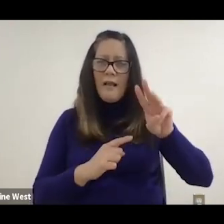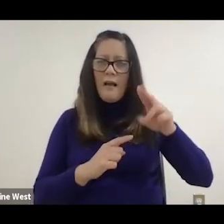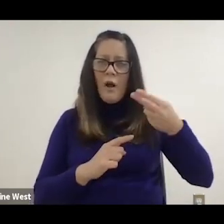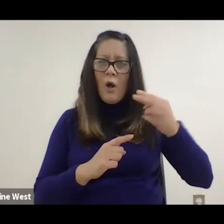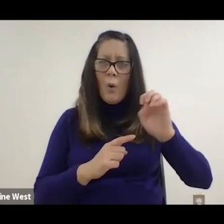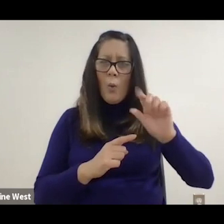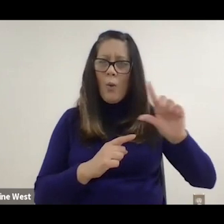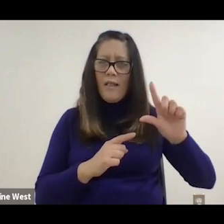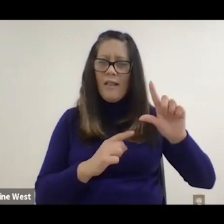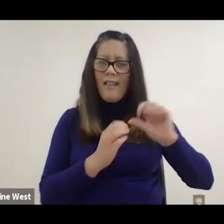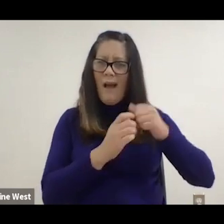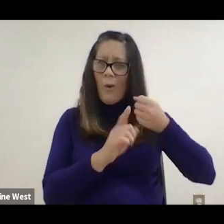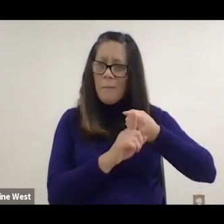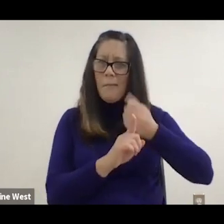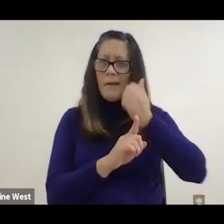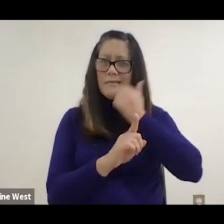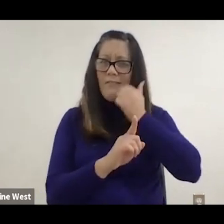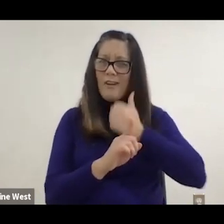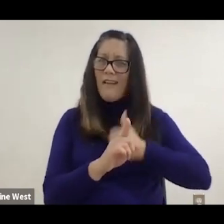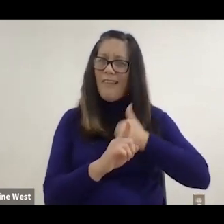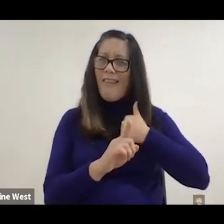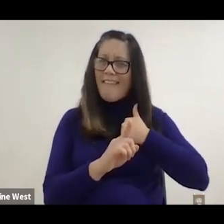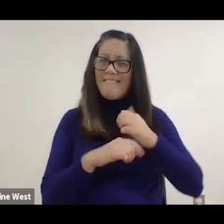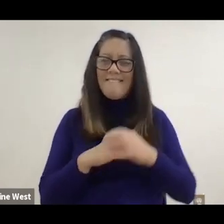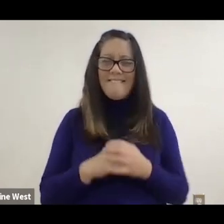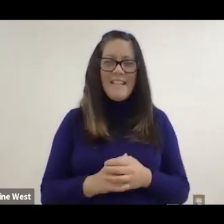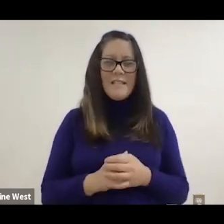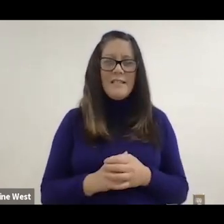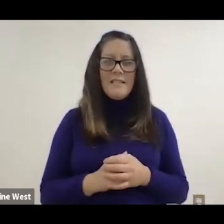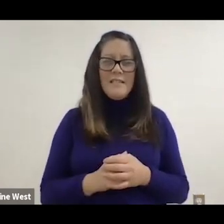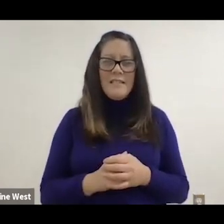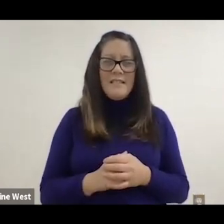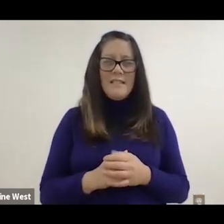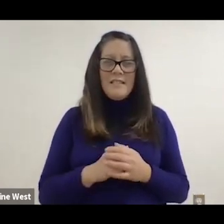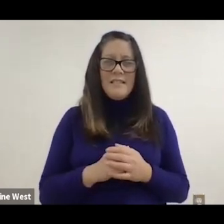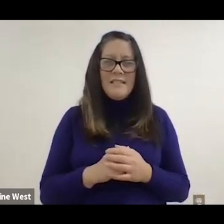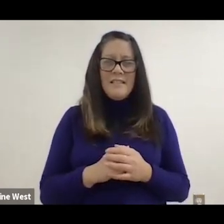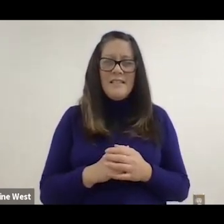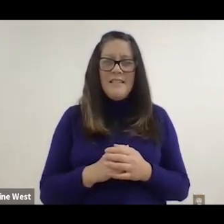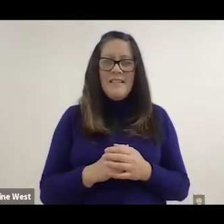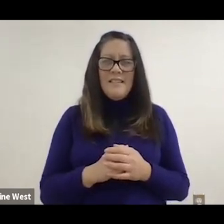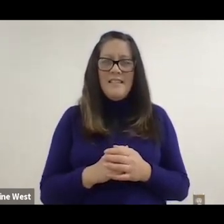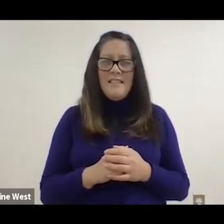And how the wheel impacts our daily lives. and was fun that they just to